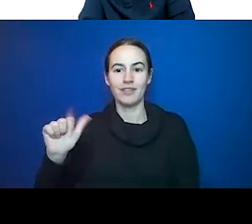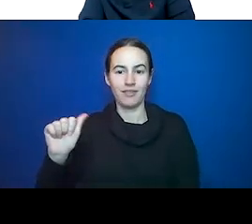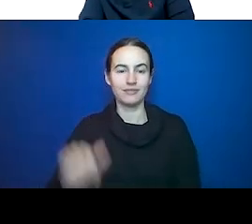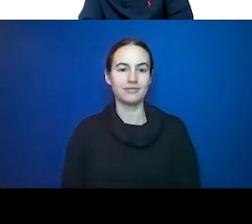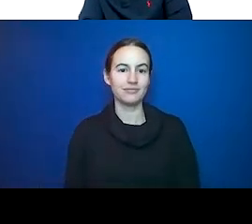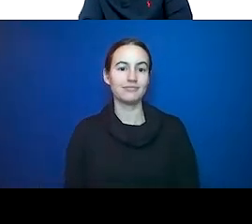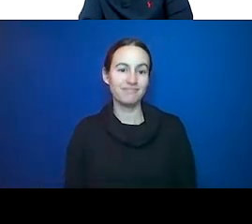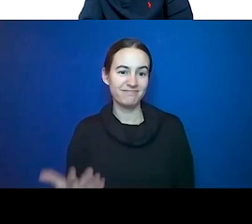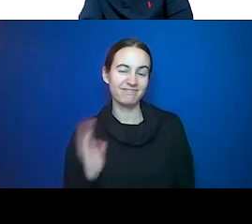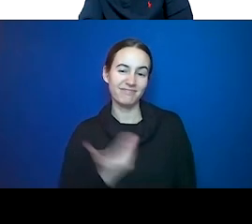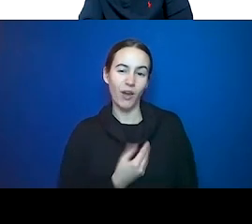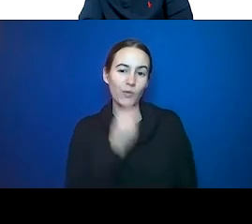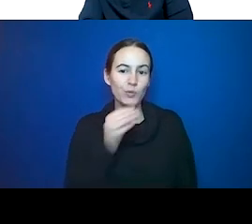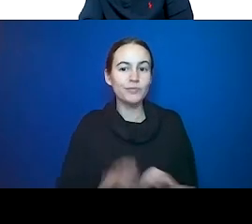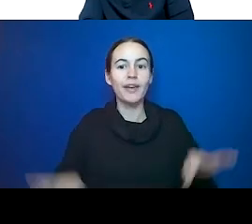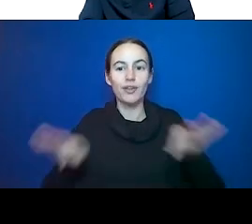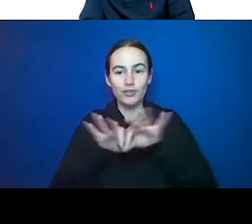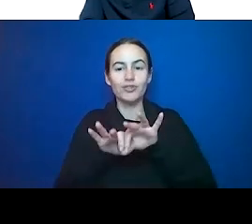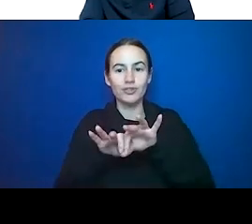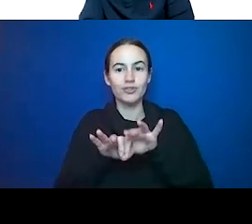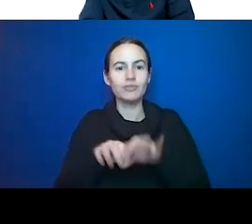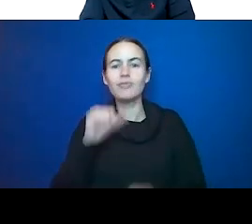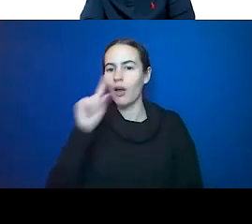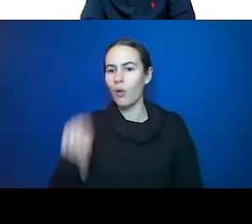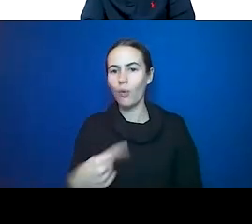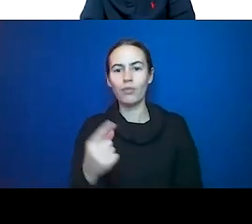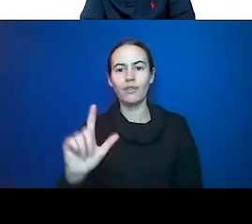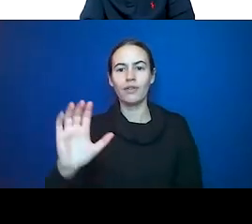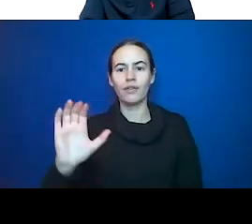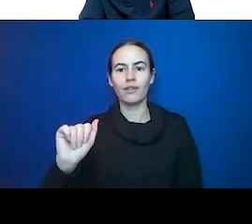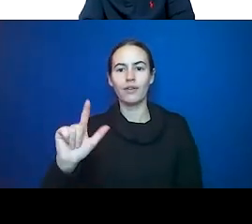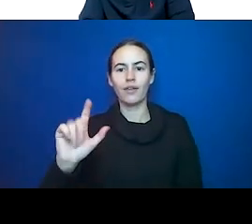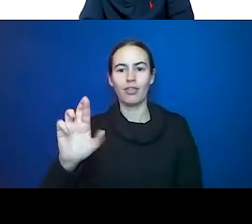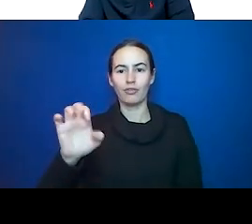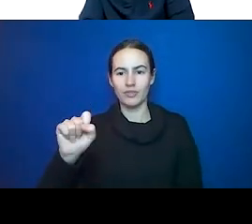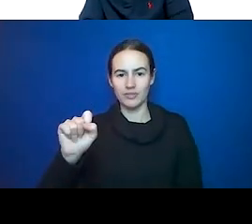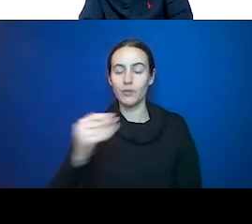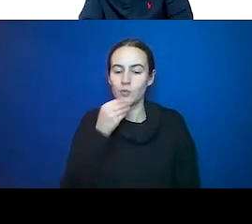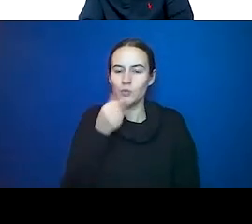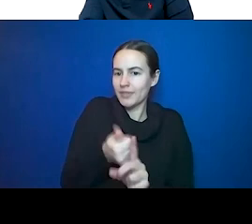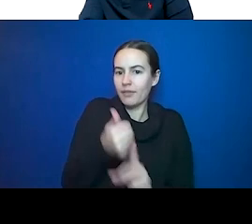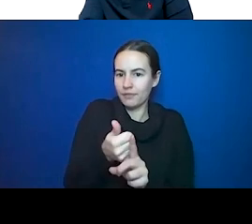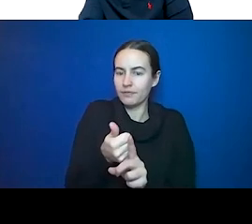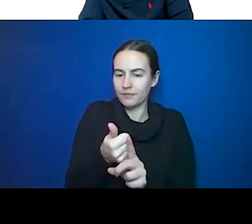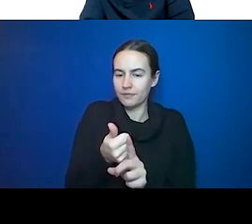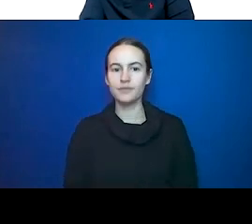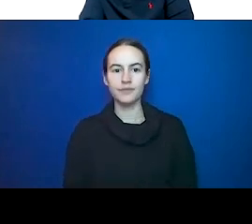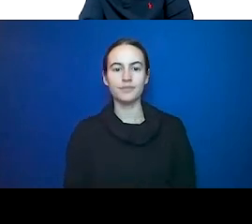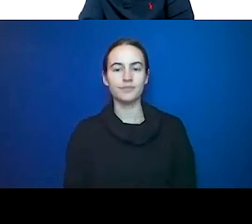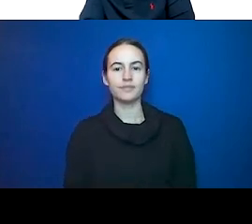more than just the calories. What we are taking in, because probably 95% of everybody with